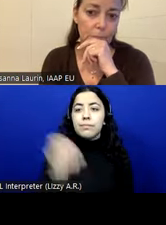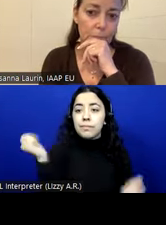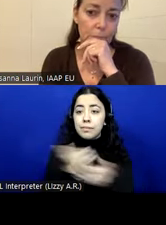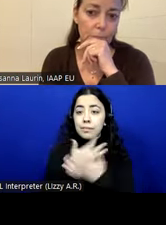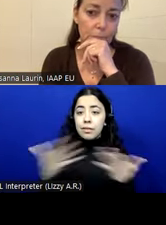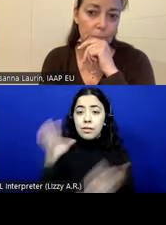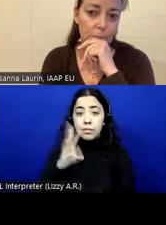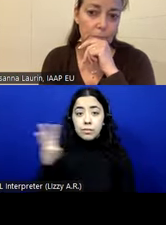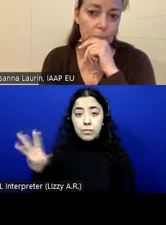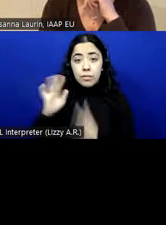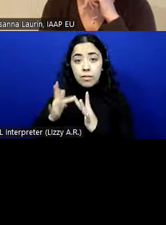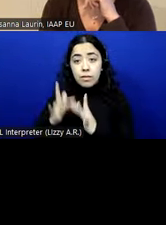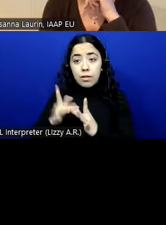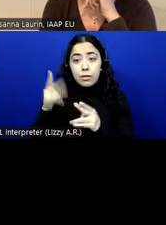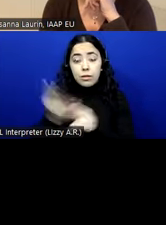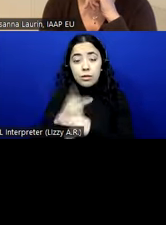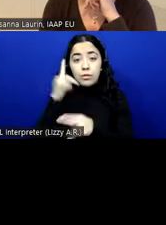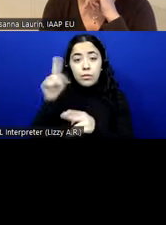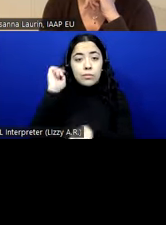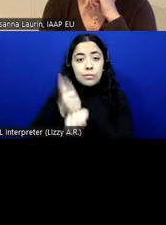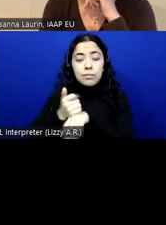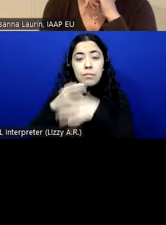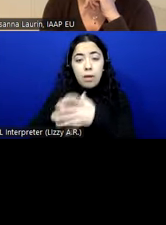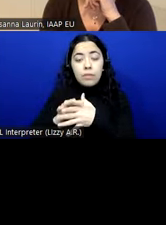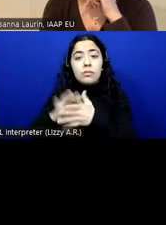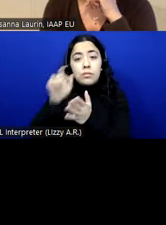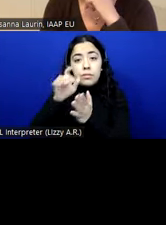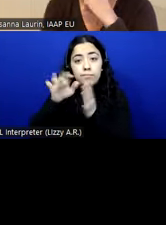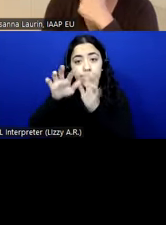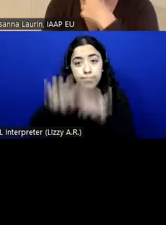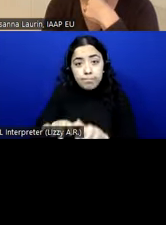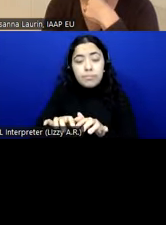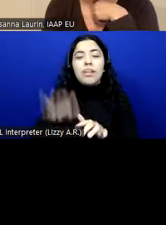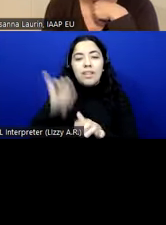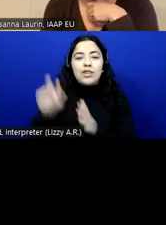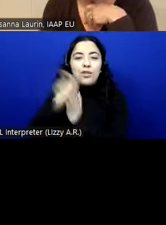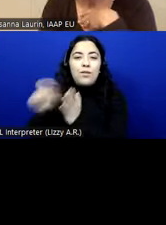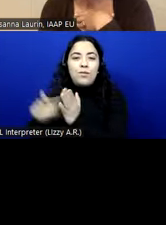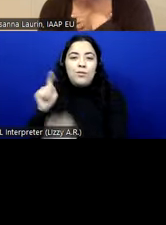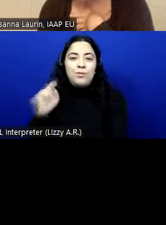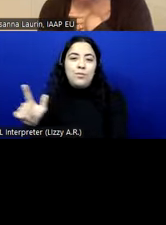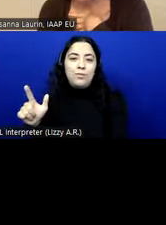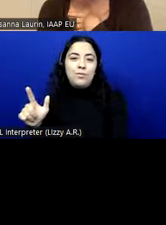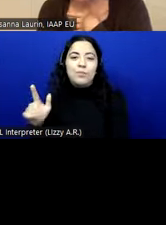is an authoring tool. Those are main examples. >> SUSANNA LAURIN: Thank you. Another specific